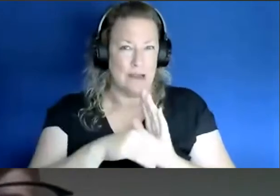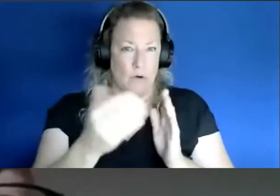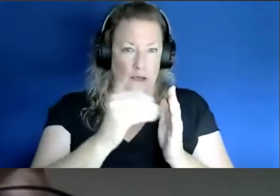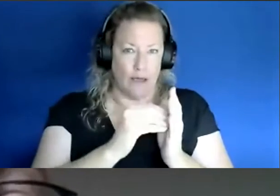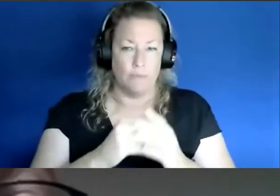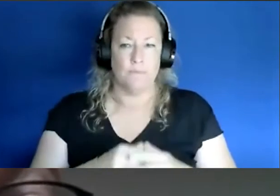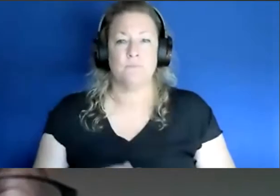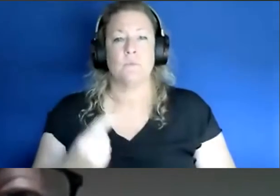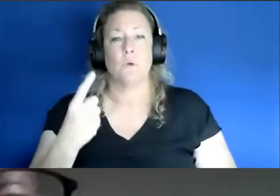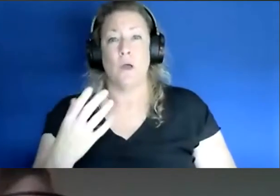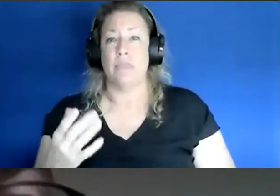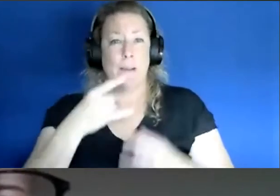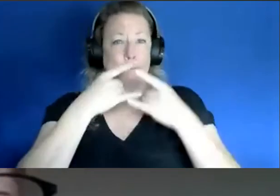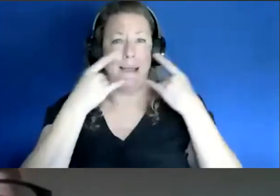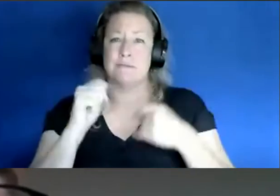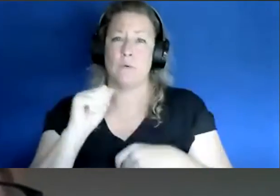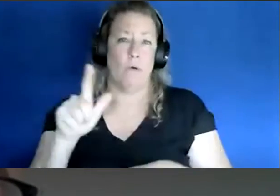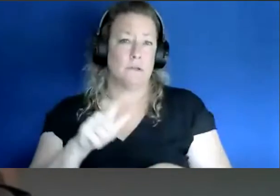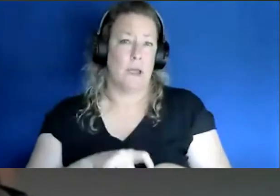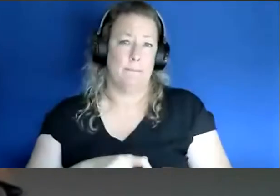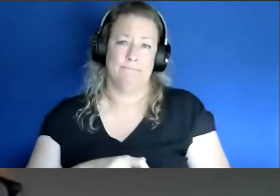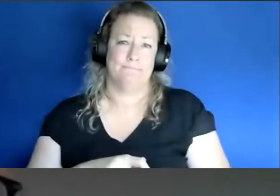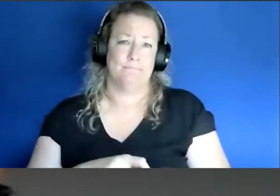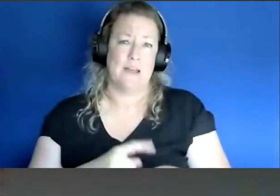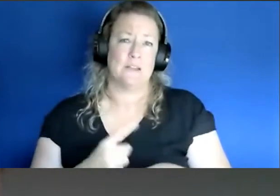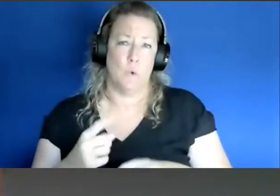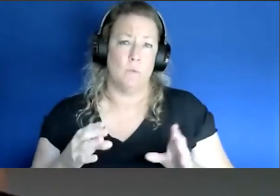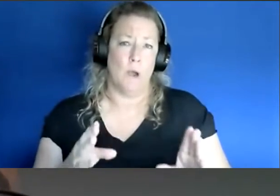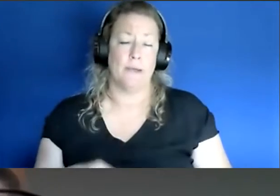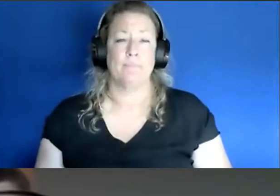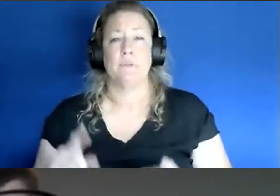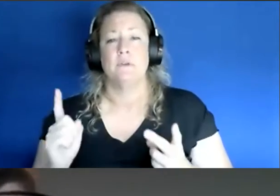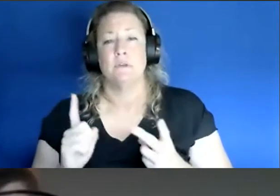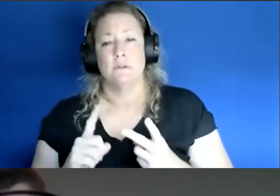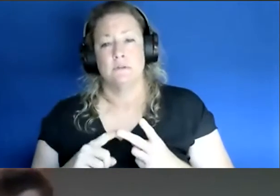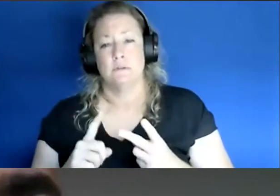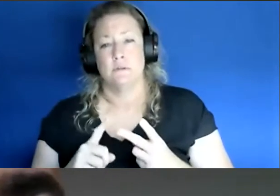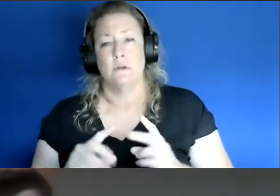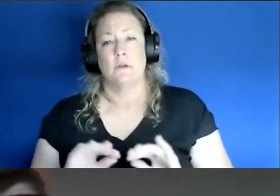thing is wear a mask at all times, you know, the second thing is, you know, obviously distancing is